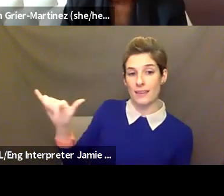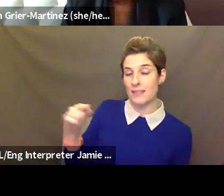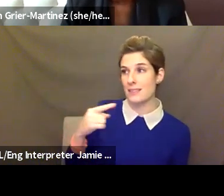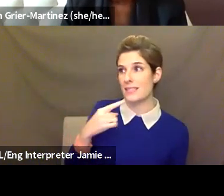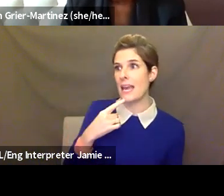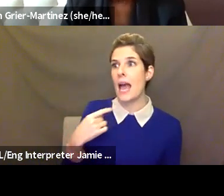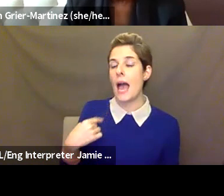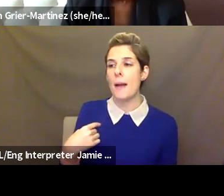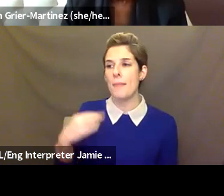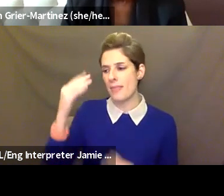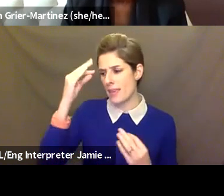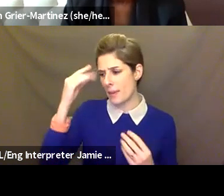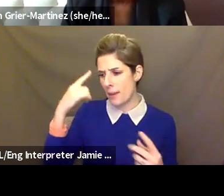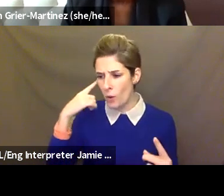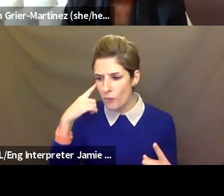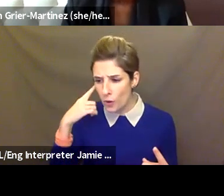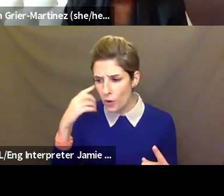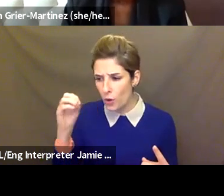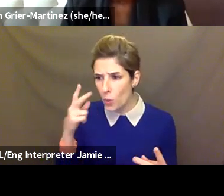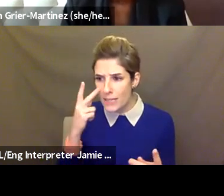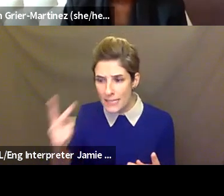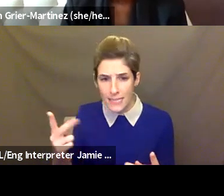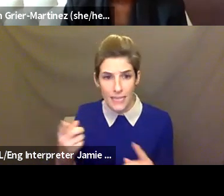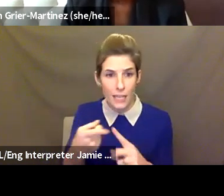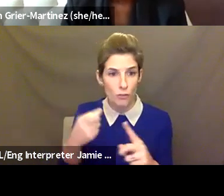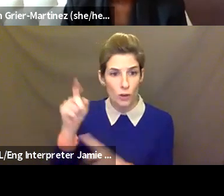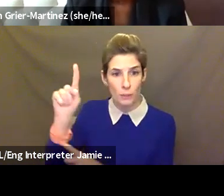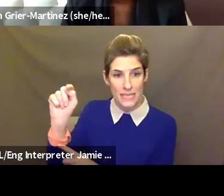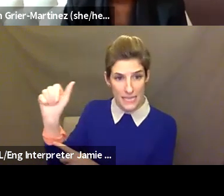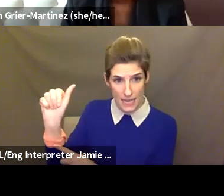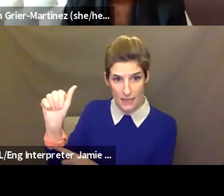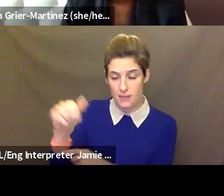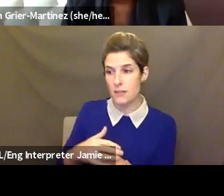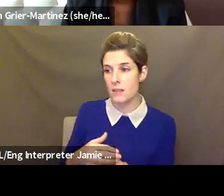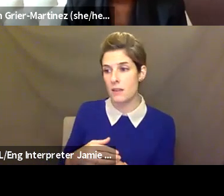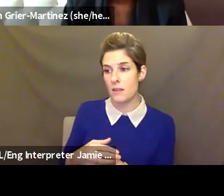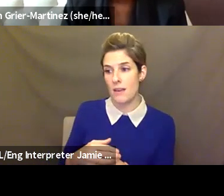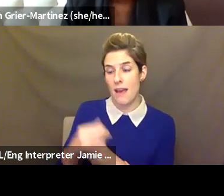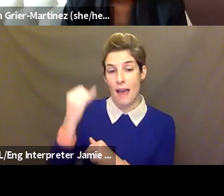about artists doing. One of them is having a side conversation,